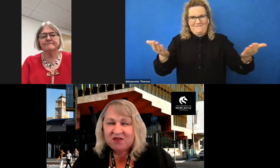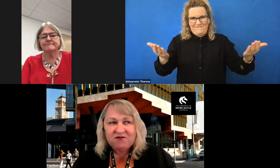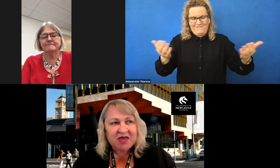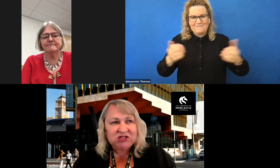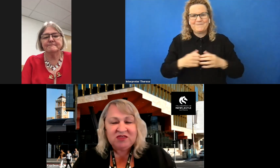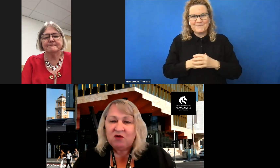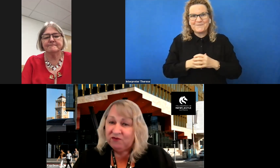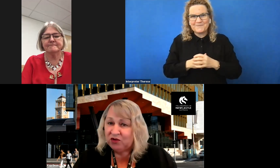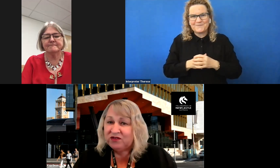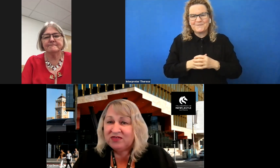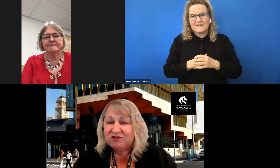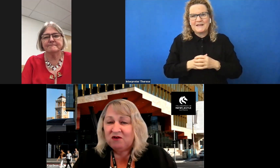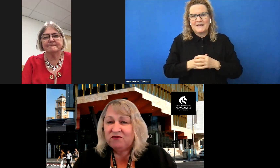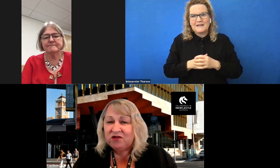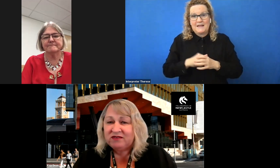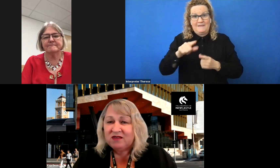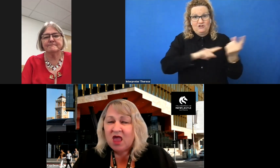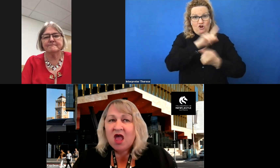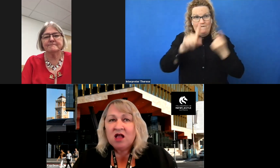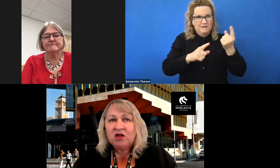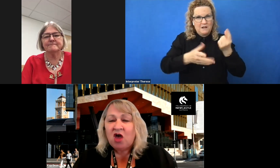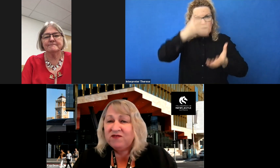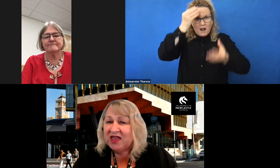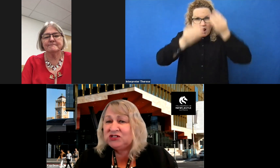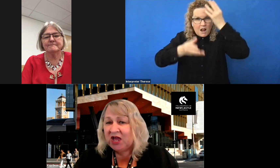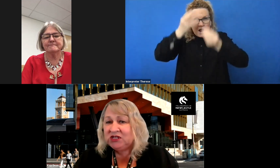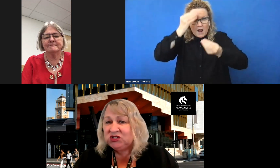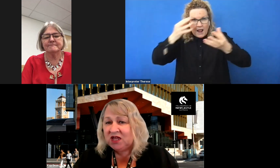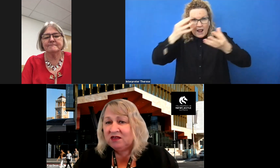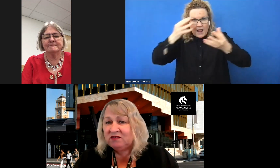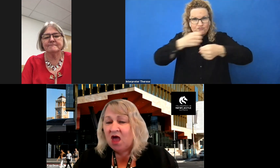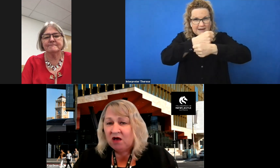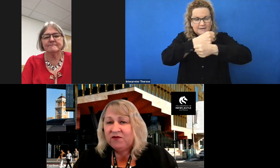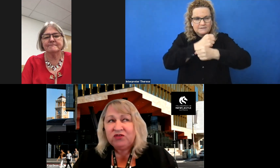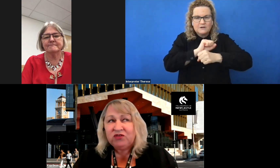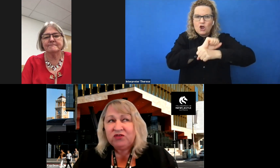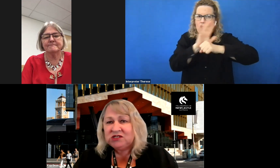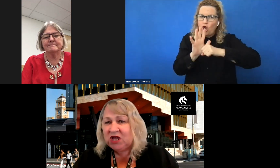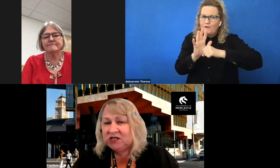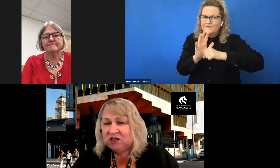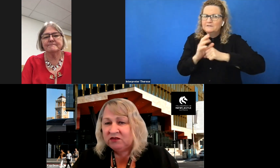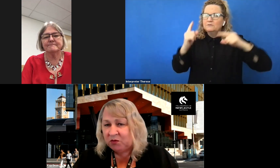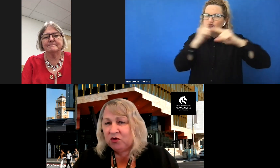information that we've learned at this conference. COVID has changed things. Really changed things